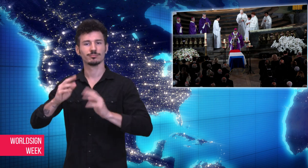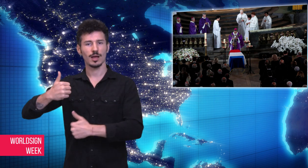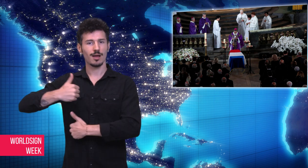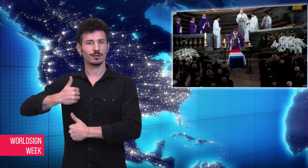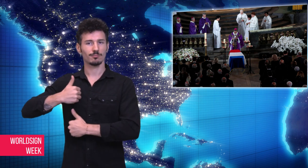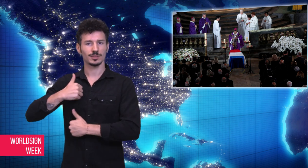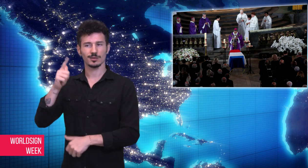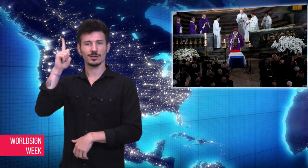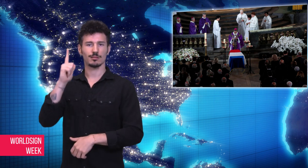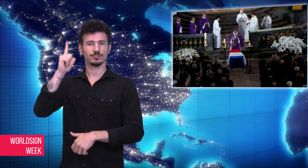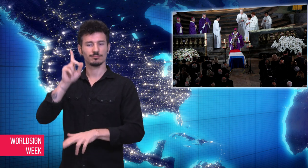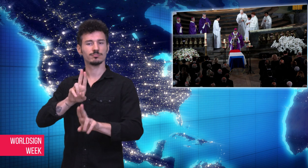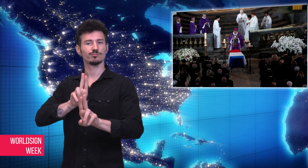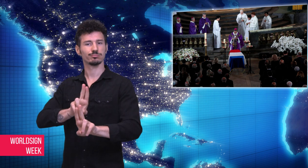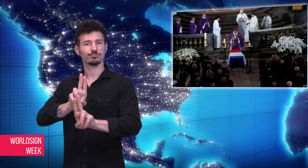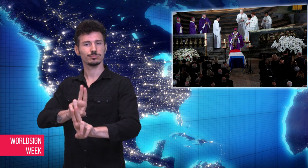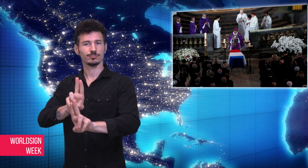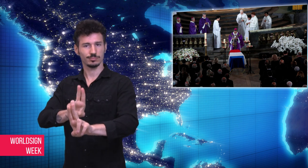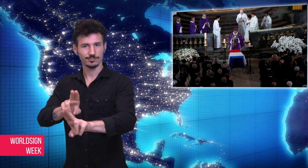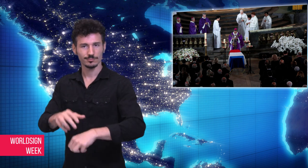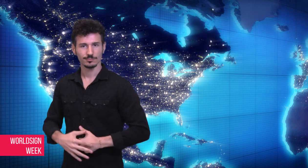held with military honors.